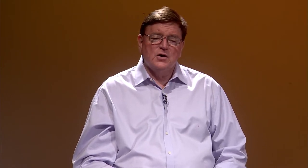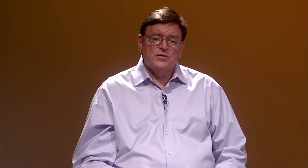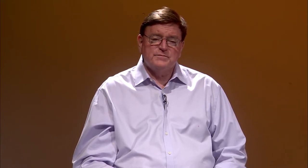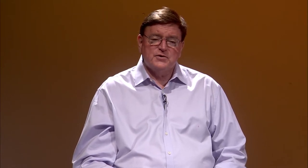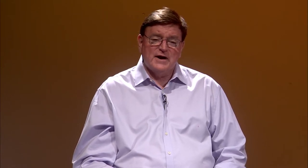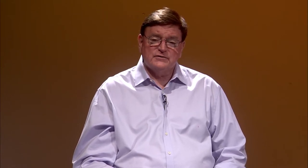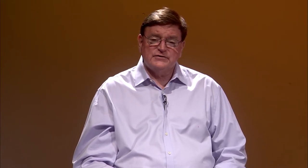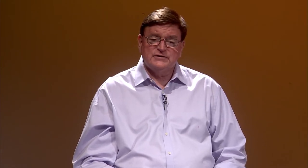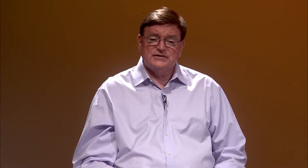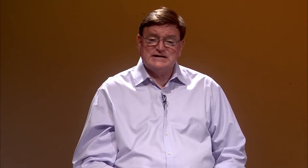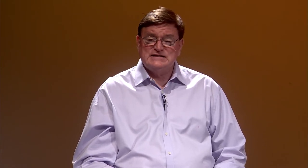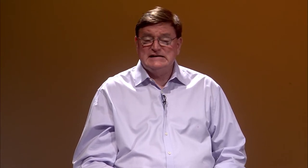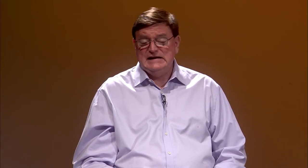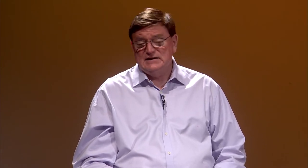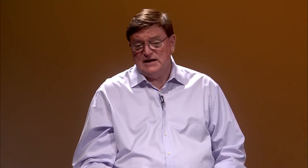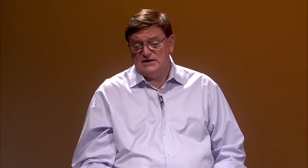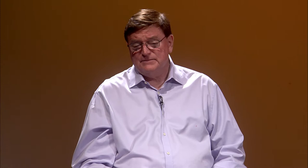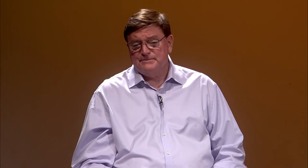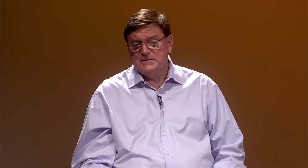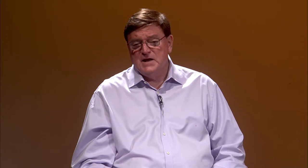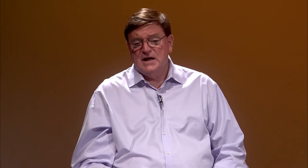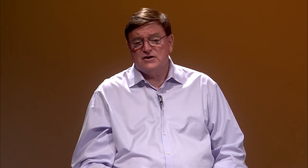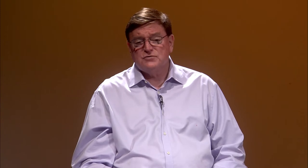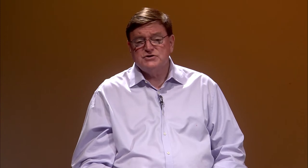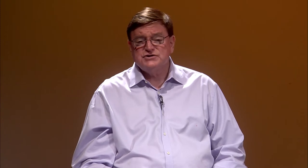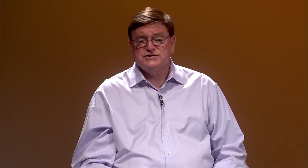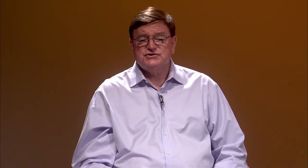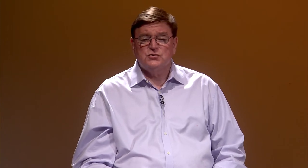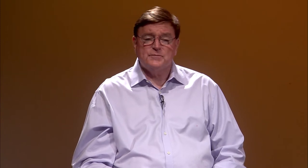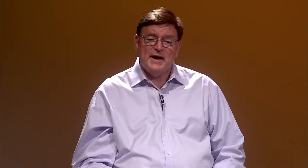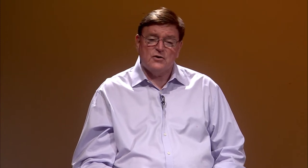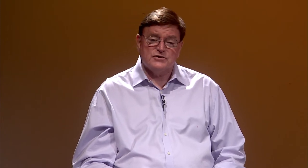We've been around since 1988, and our mission is to empower